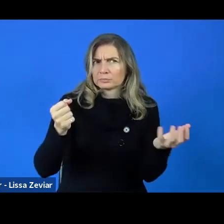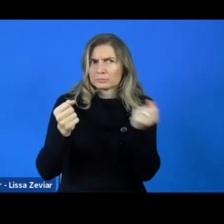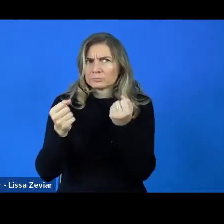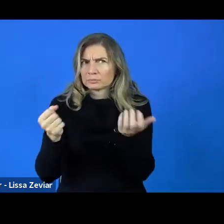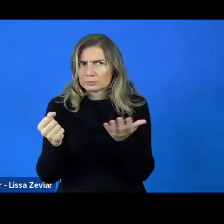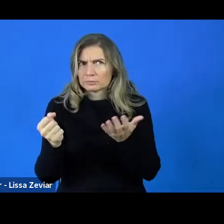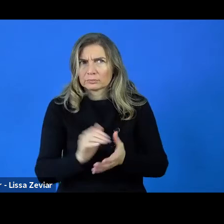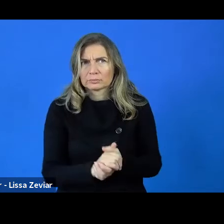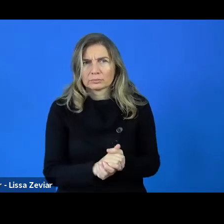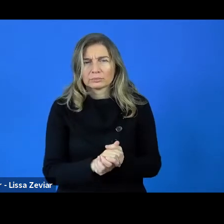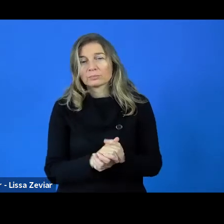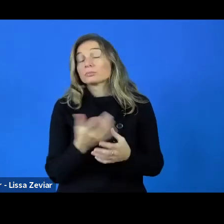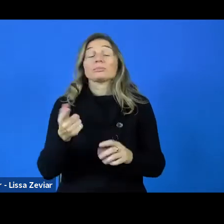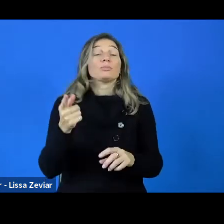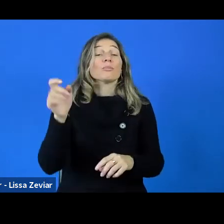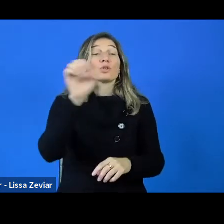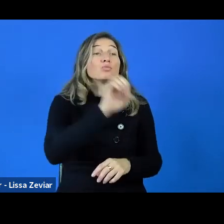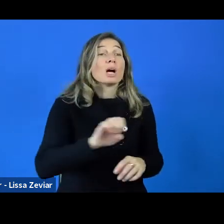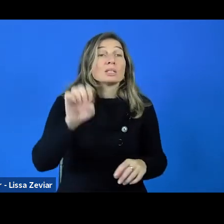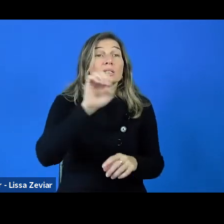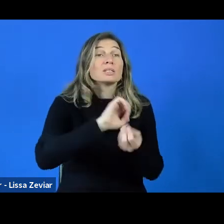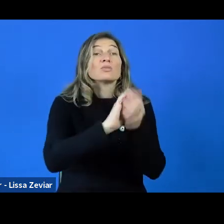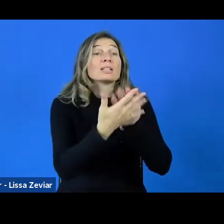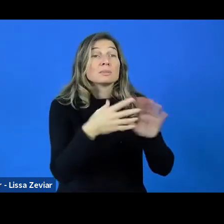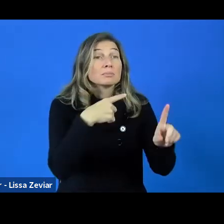to an innovation action, to research, to coordination.